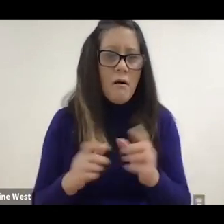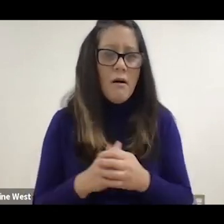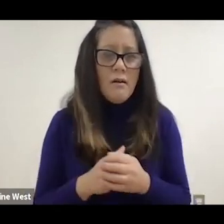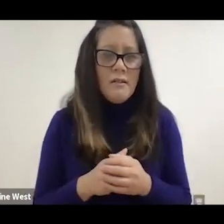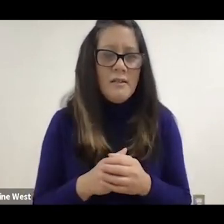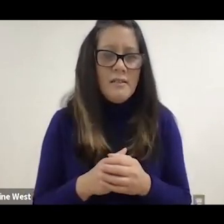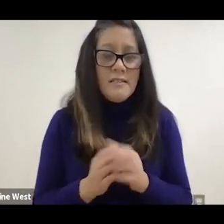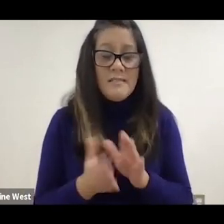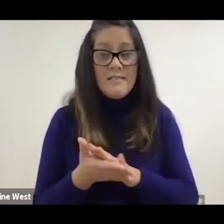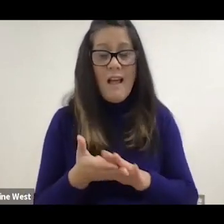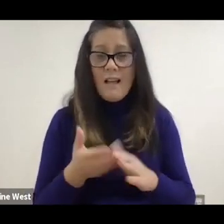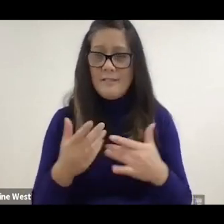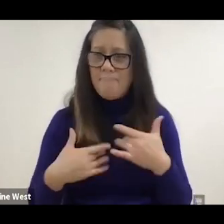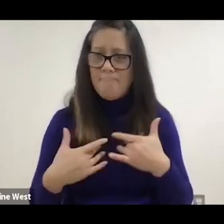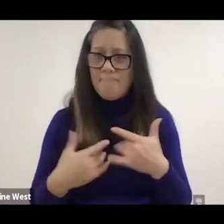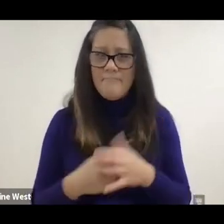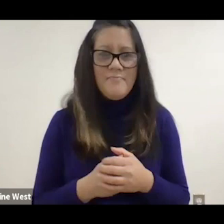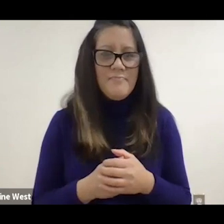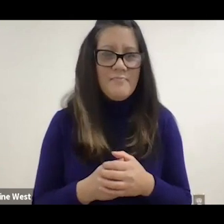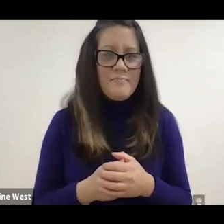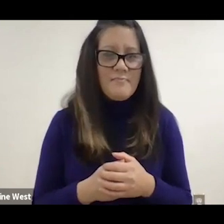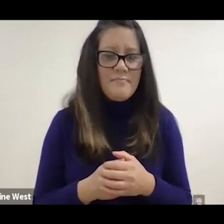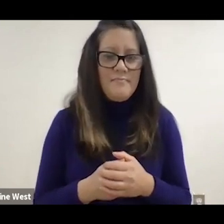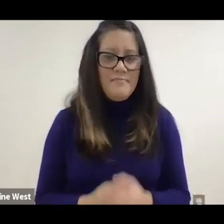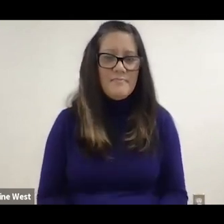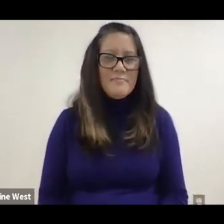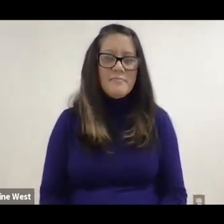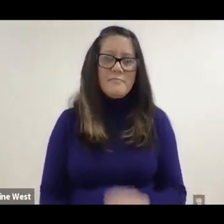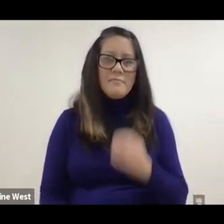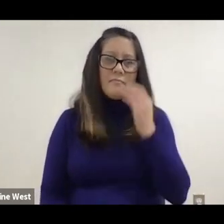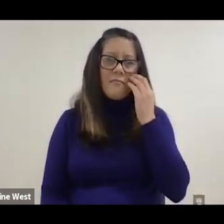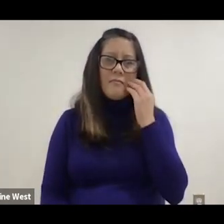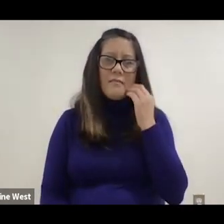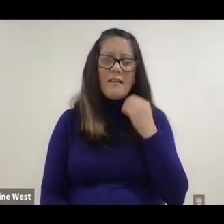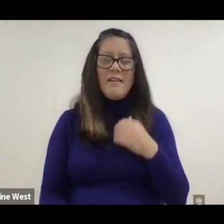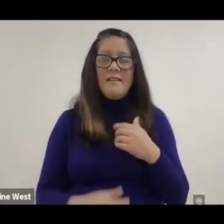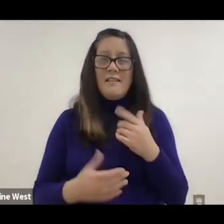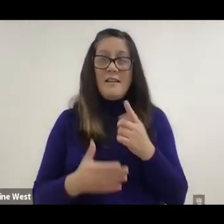work nicely. Exciting about